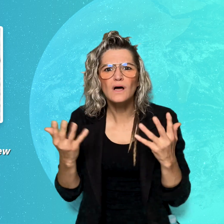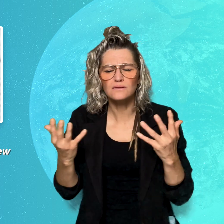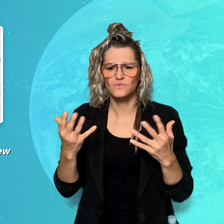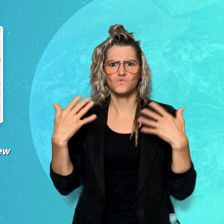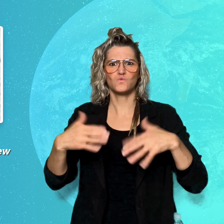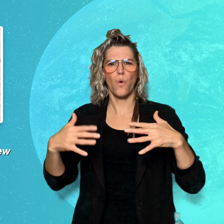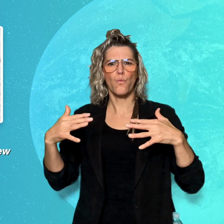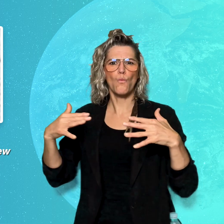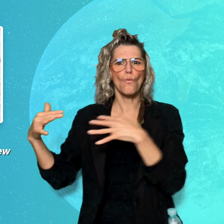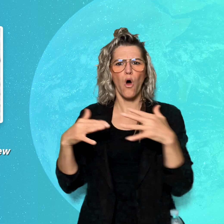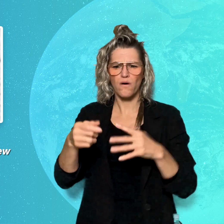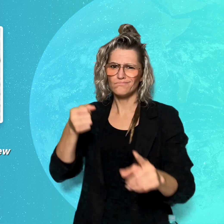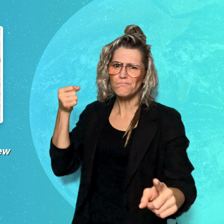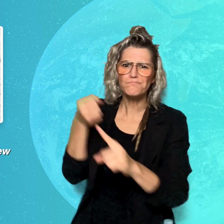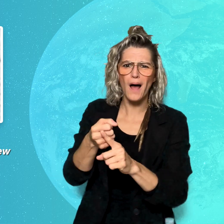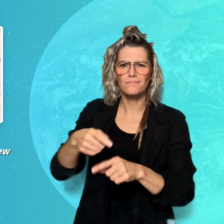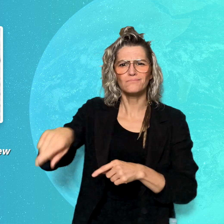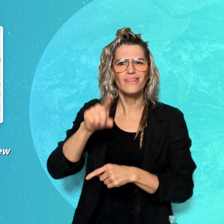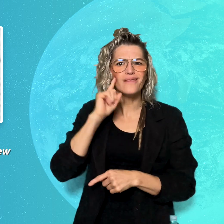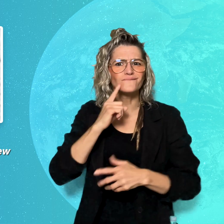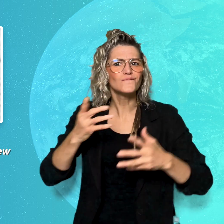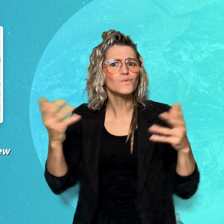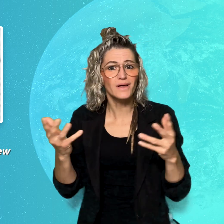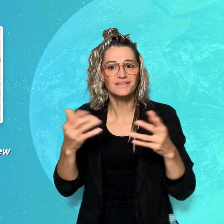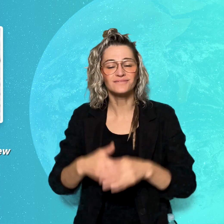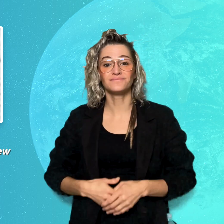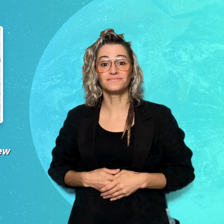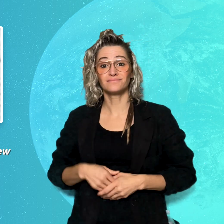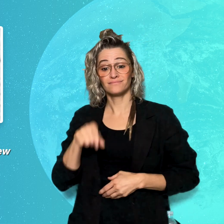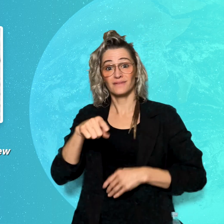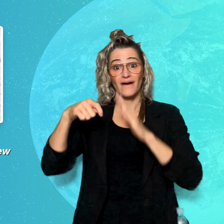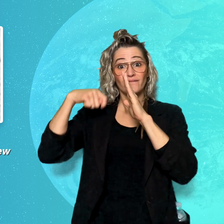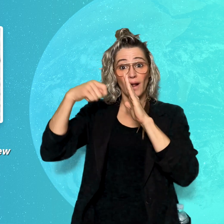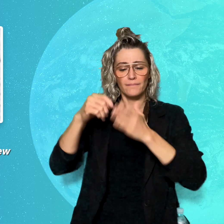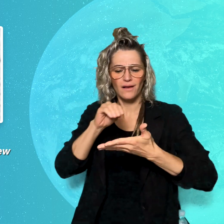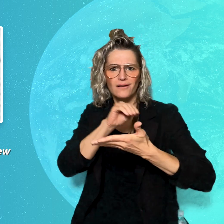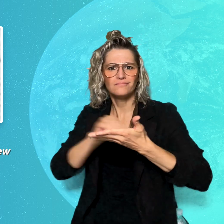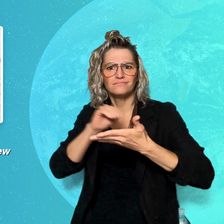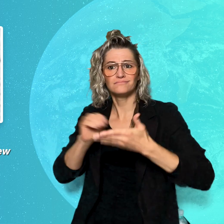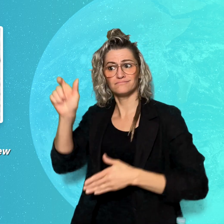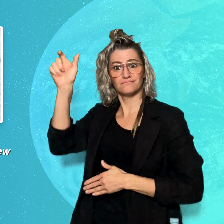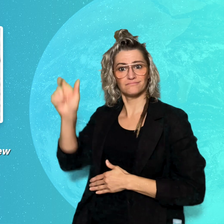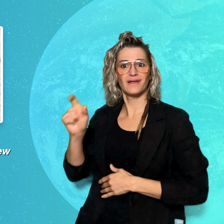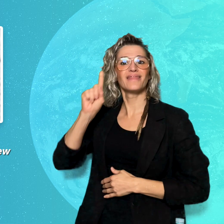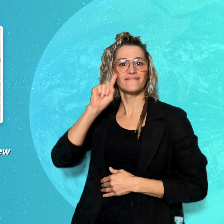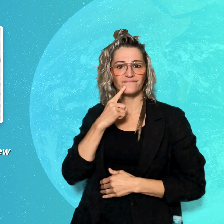written by Deaf author Julian Peedle-Calloo, vividly portrays